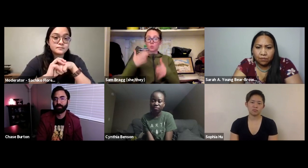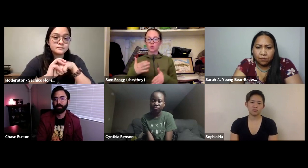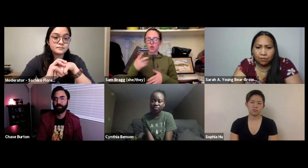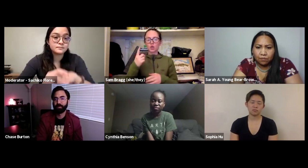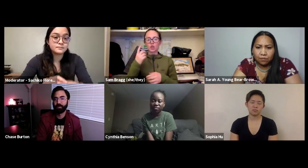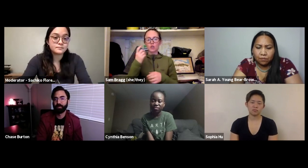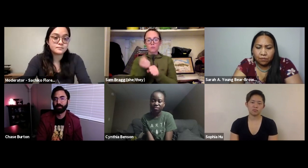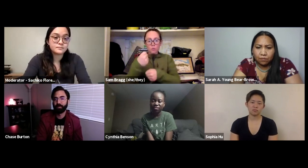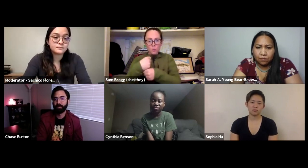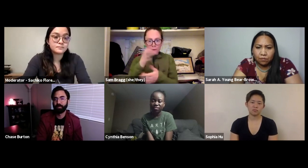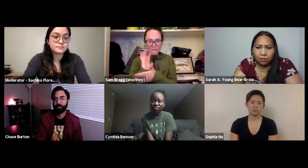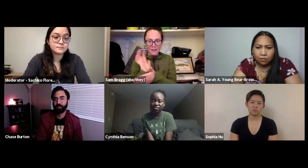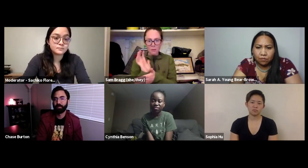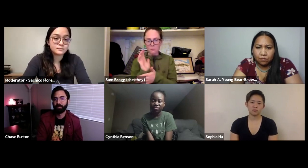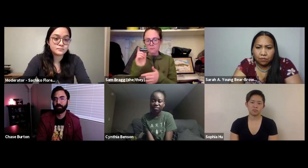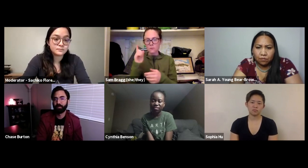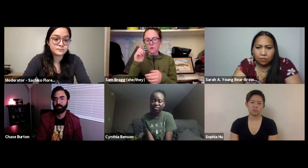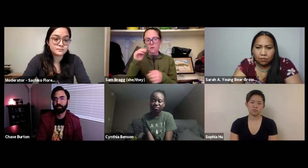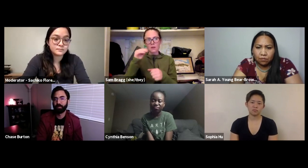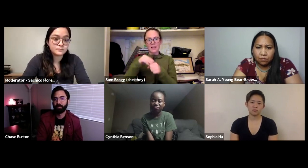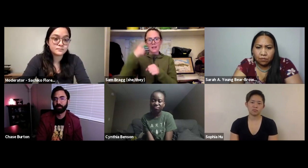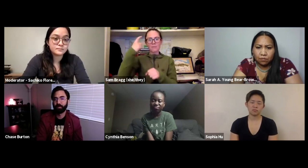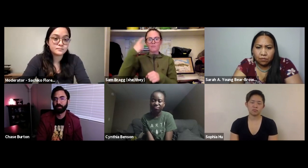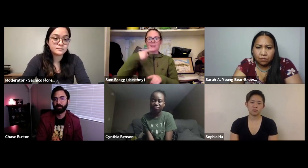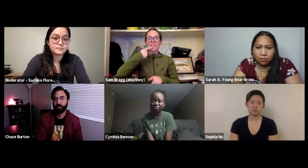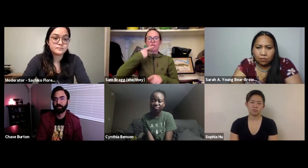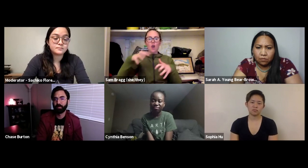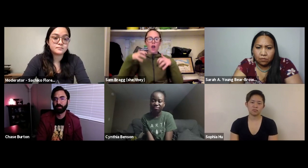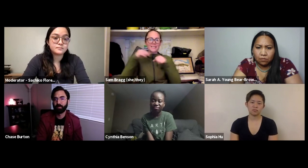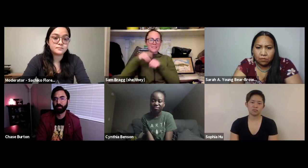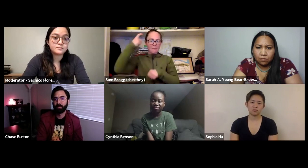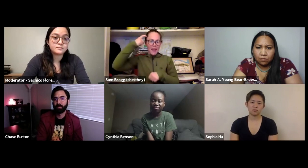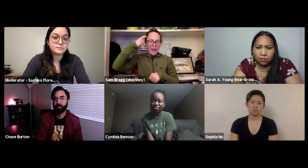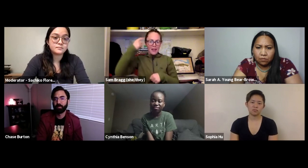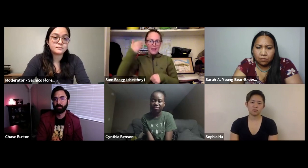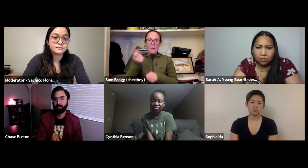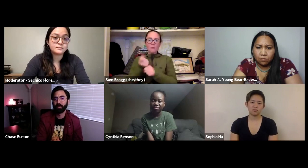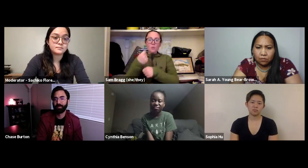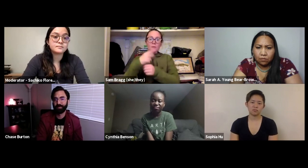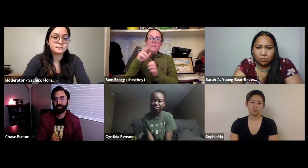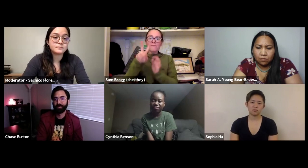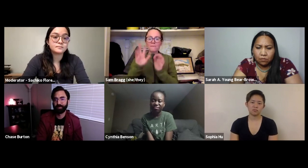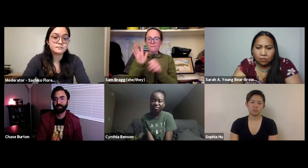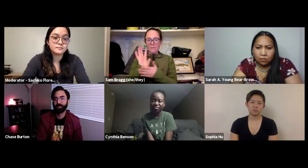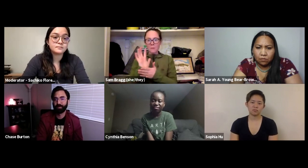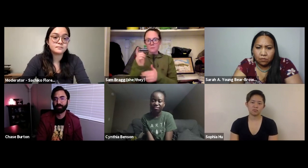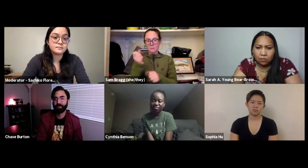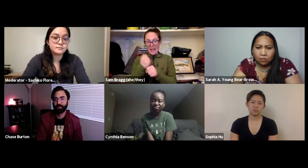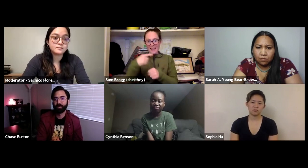of the film was. Are they 100% accessible? Not exactly. Majority of the time these films are produced by hearing producers with the hearing audience in mind. They produce these